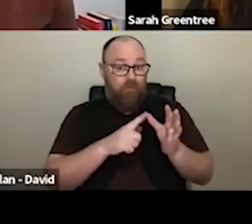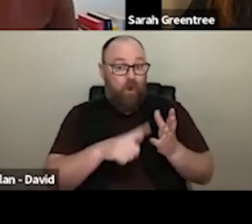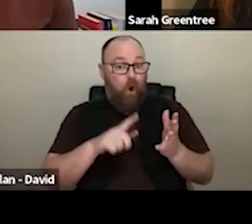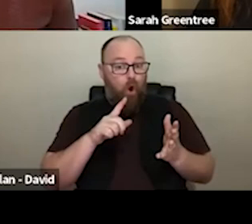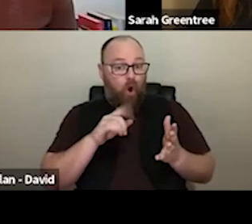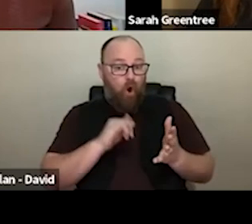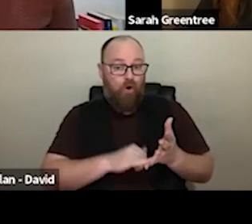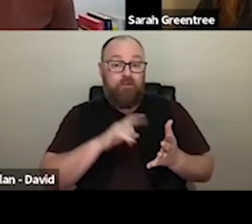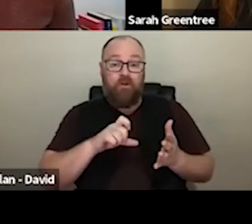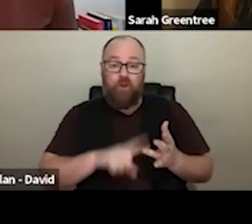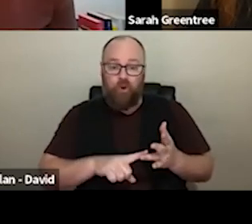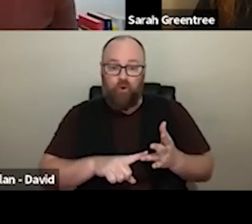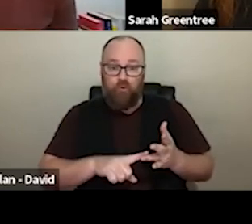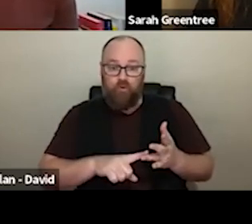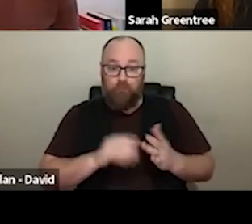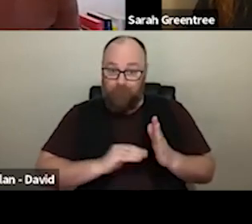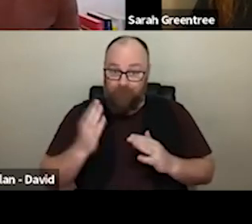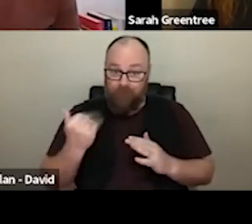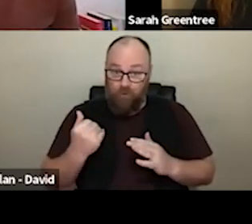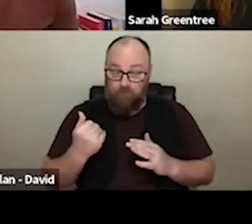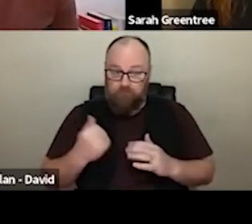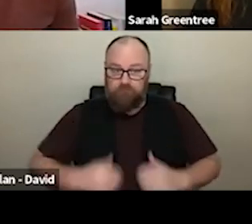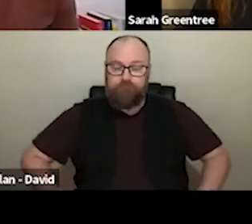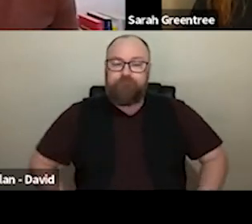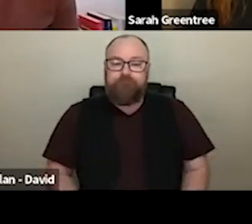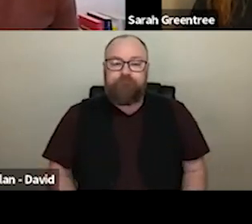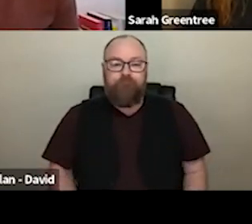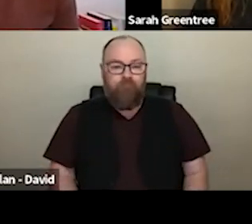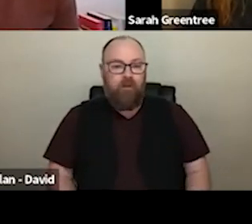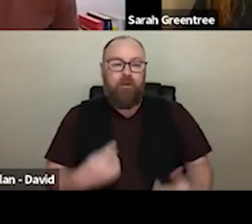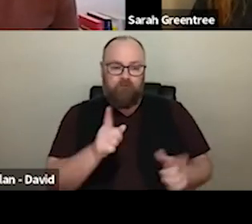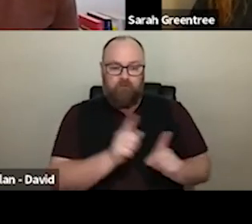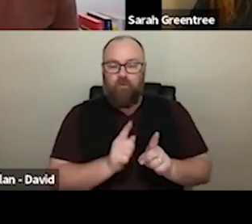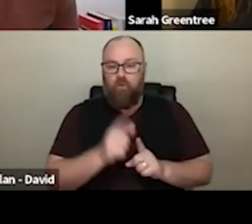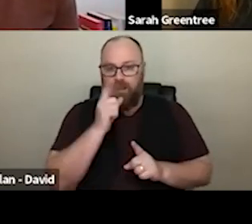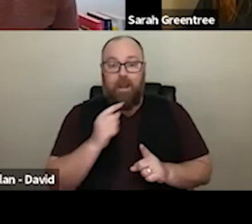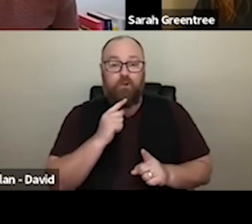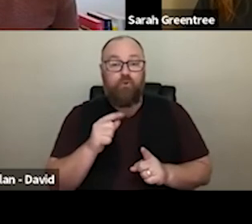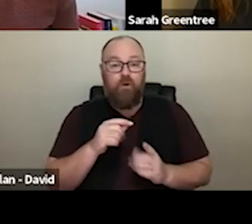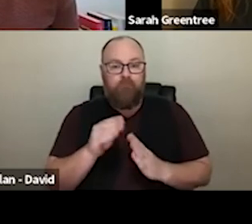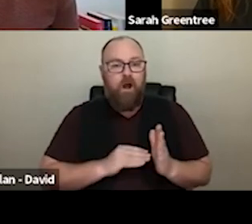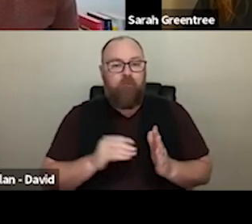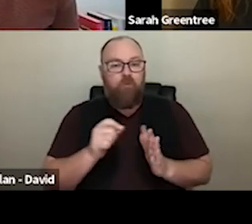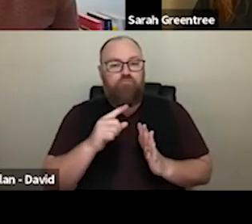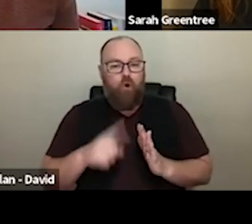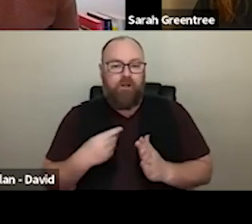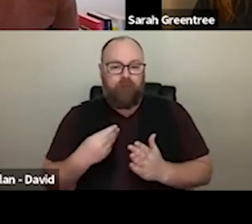at the (unknown term) to be viable for four year funding? And can you also apply for project funding in And can you also apply for projects funding in 23, in case the 4 year funding doesn't